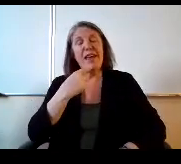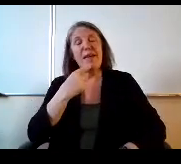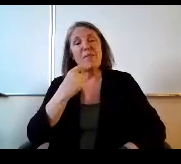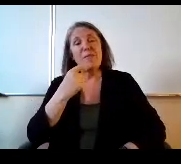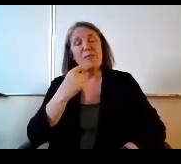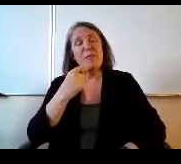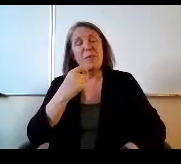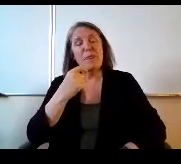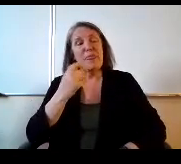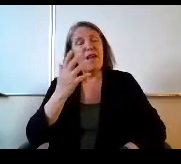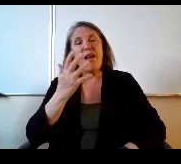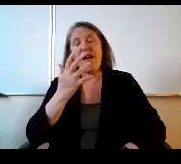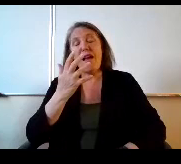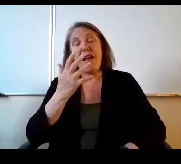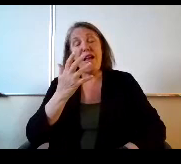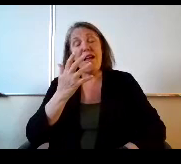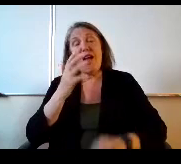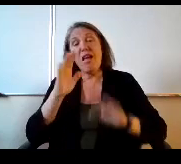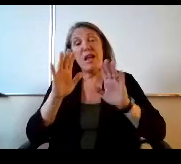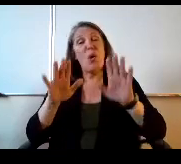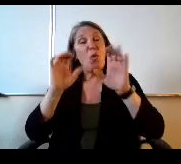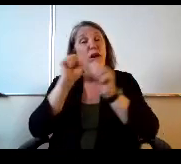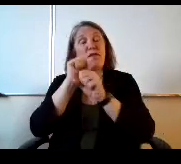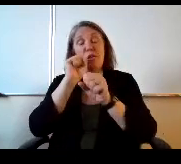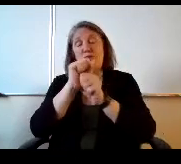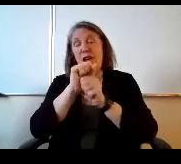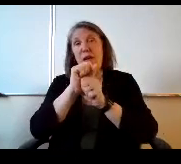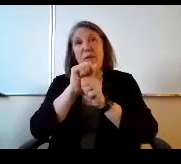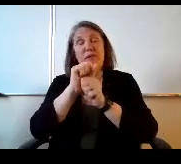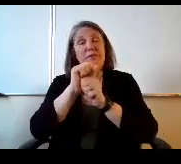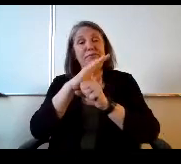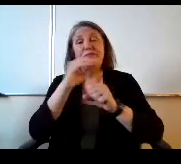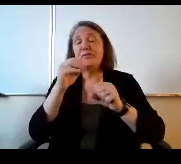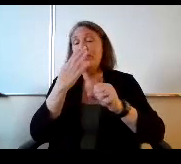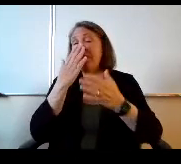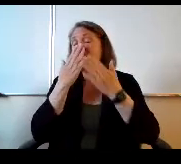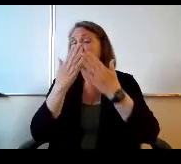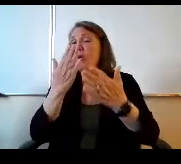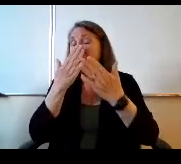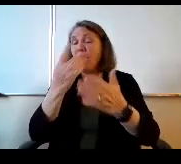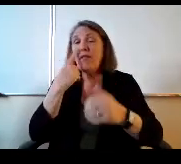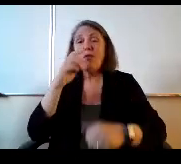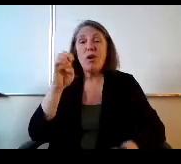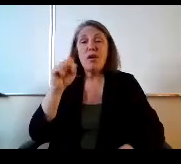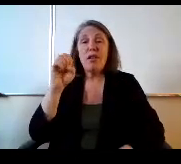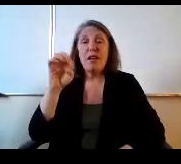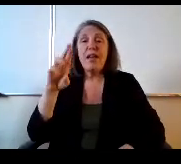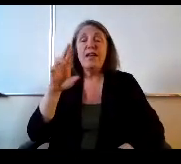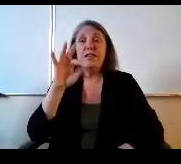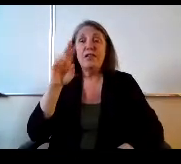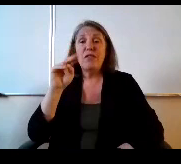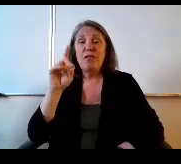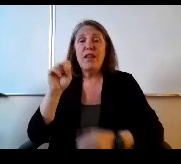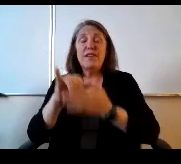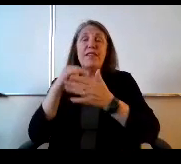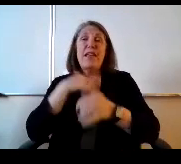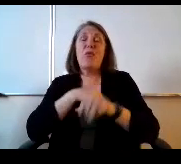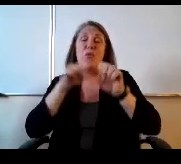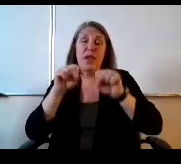Tim be about just a great job and and so grateful for these esser funds that we can be able to do this.